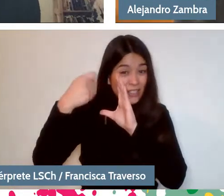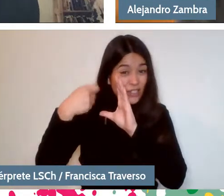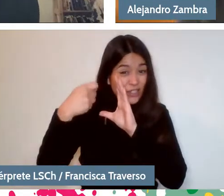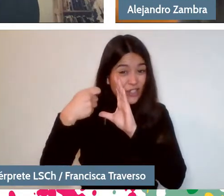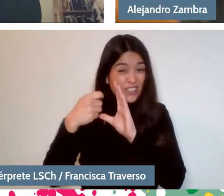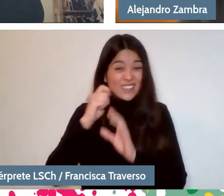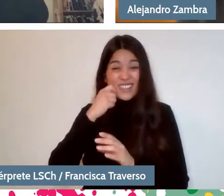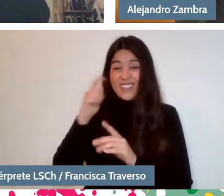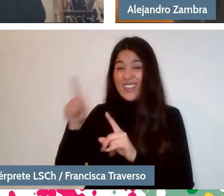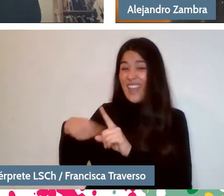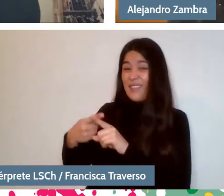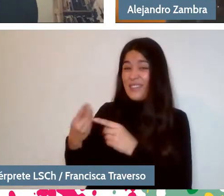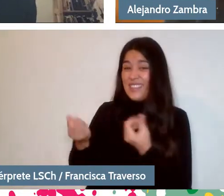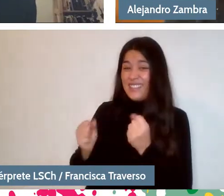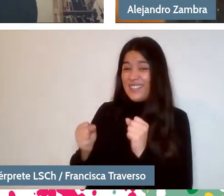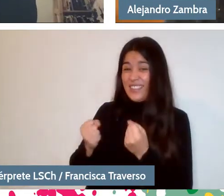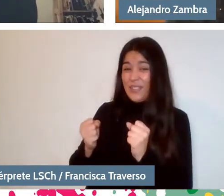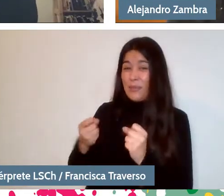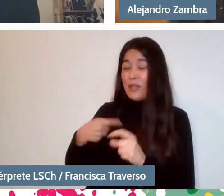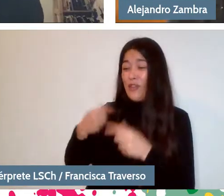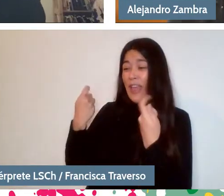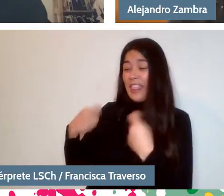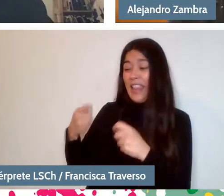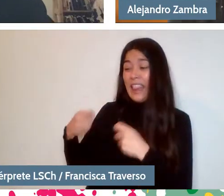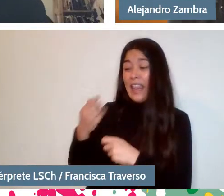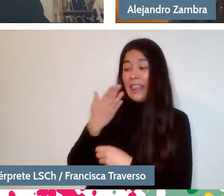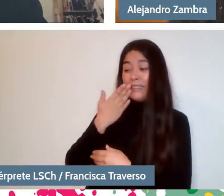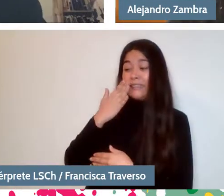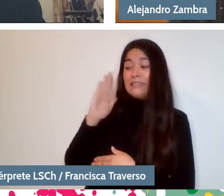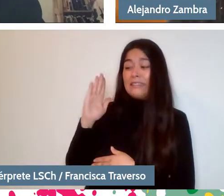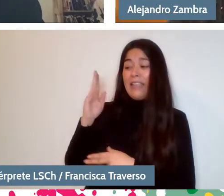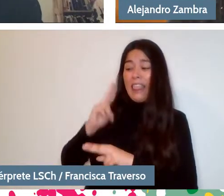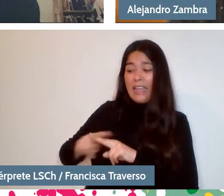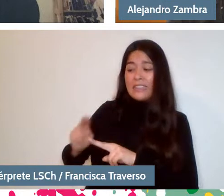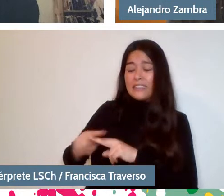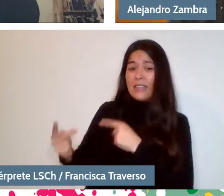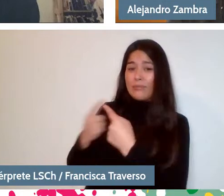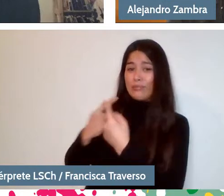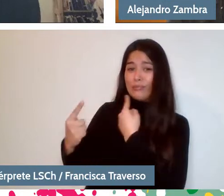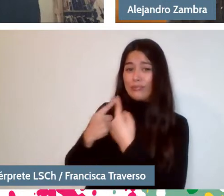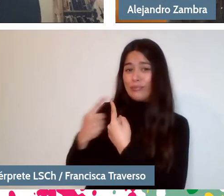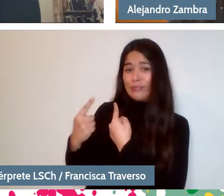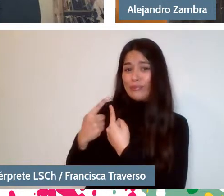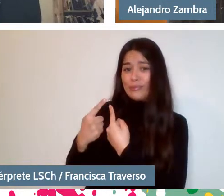but well, I'll do my best and Alejandro is a great conversationalist